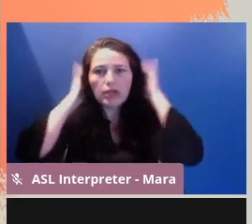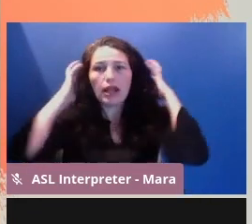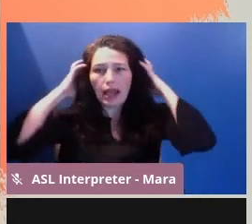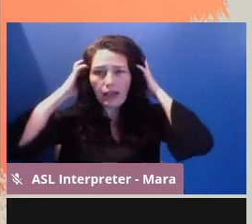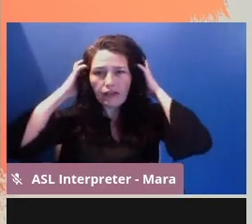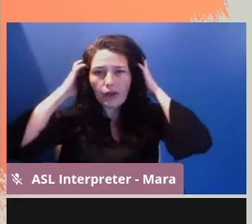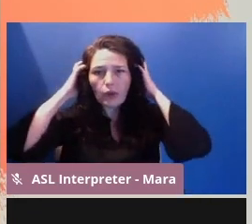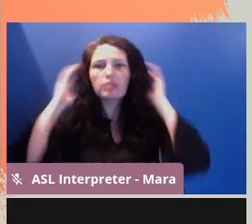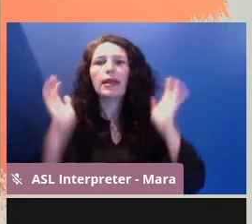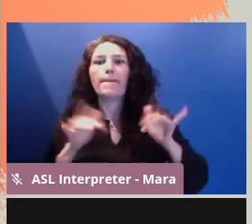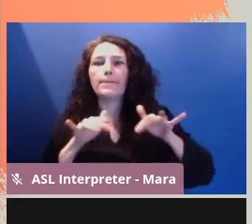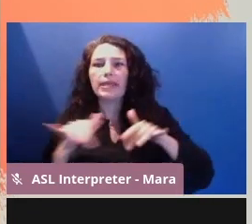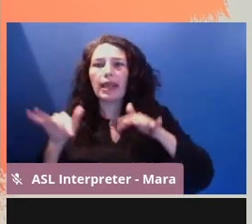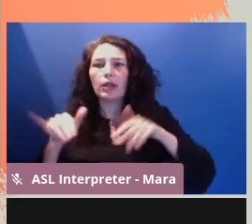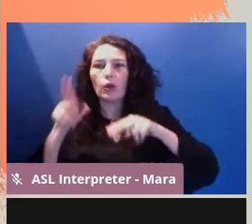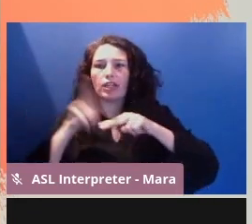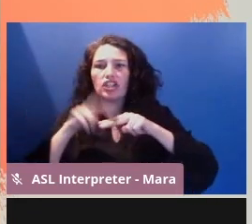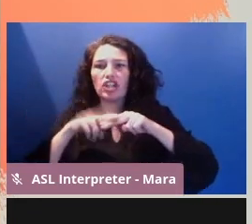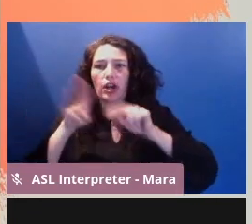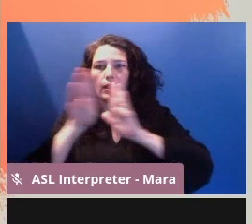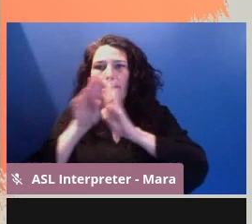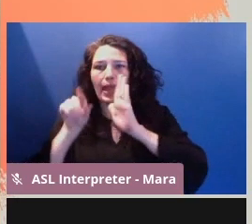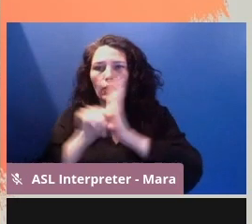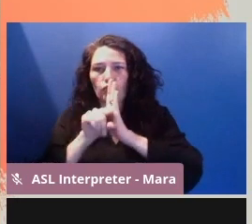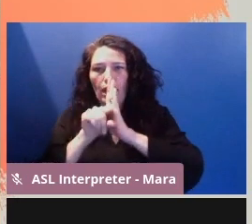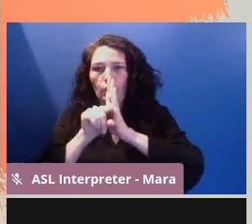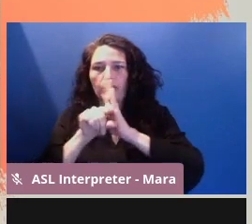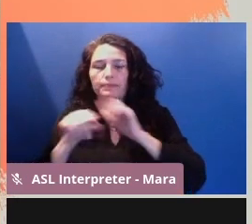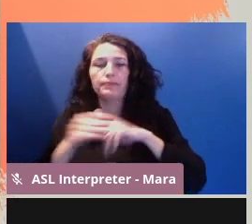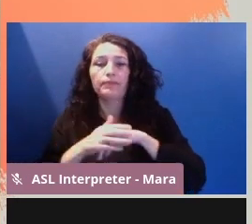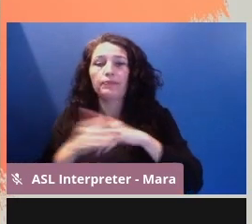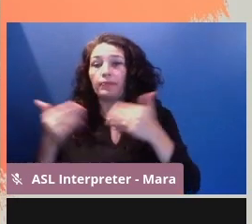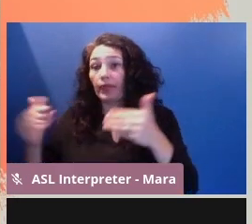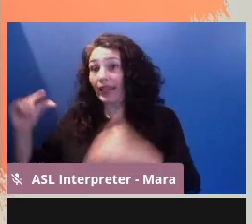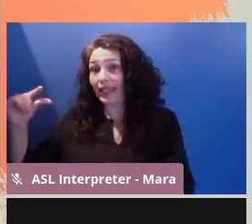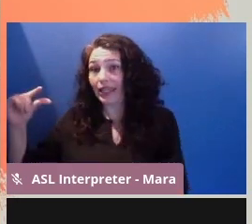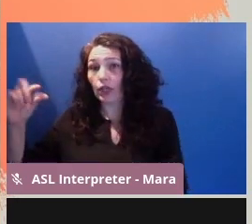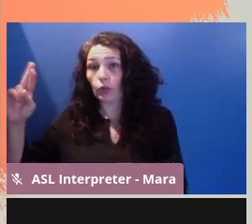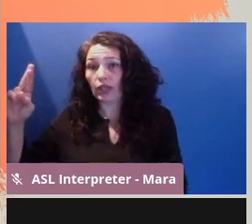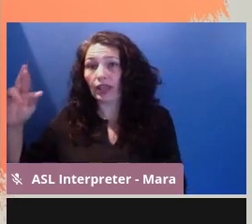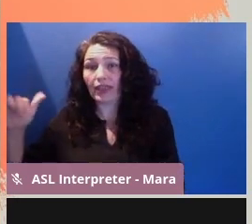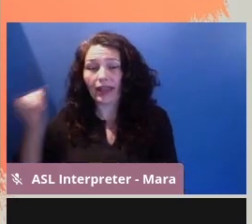chair in the background. Getting Real is where the idea for the Enterprise